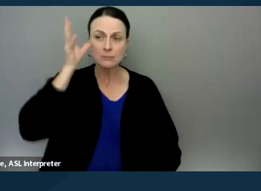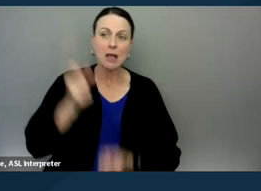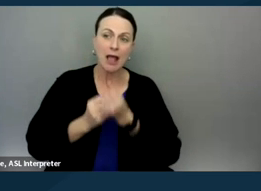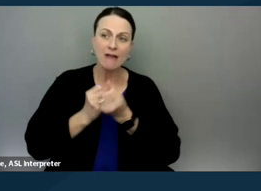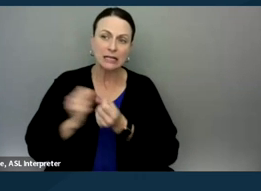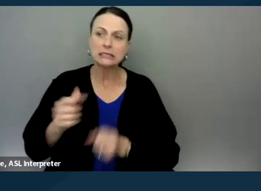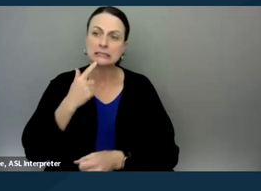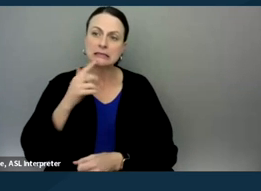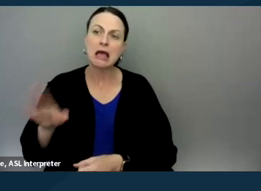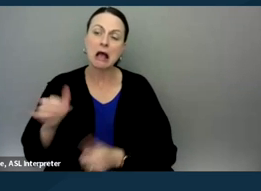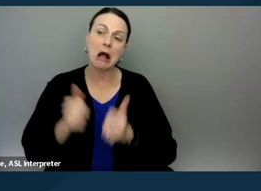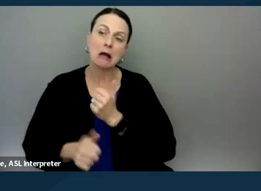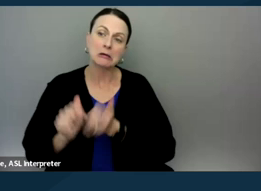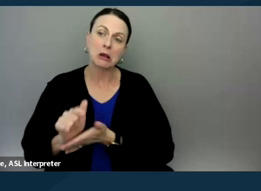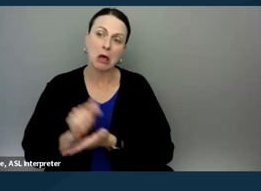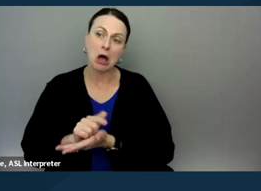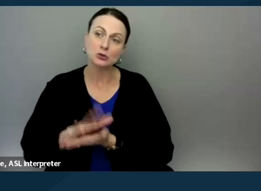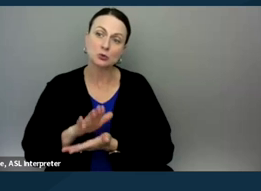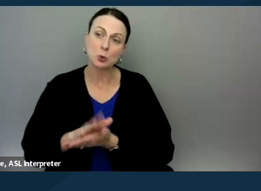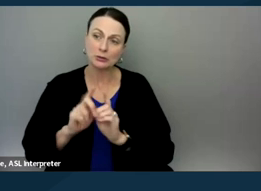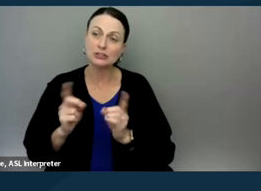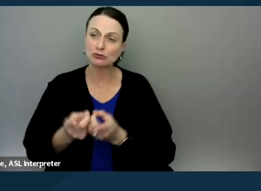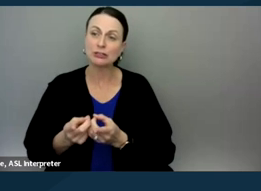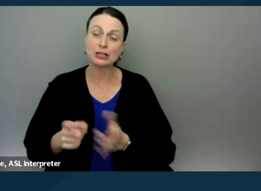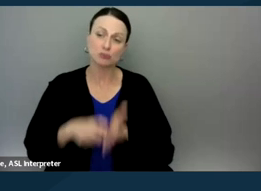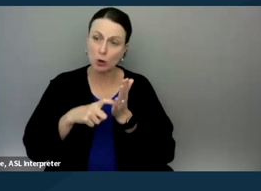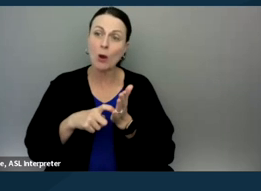well, under the law, the school district is required to look out